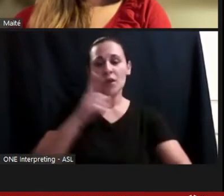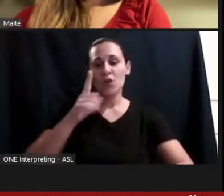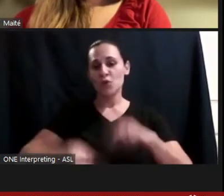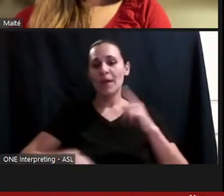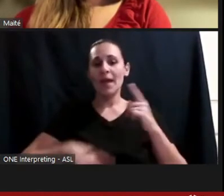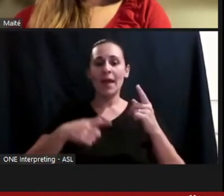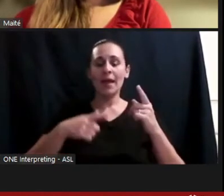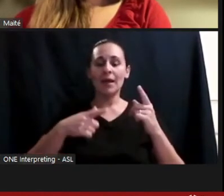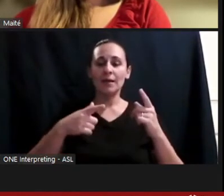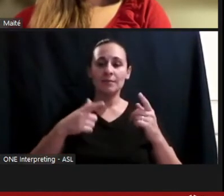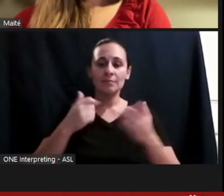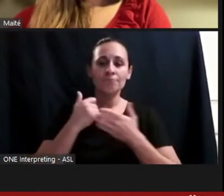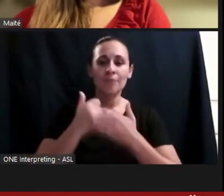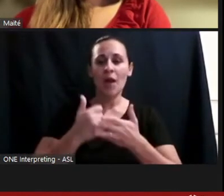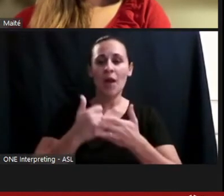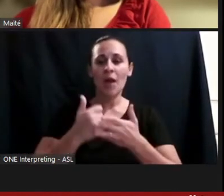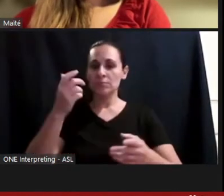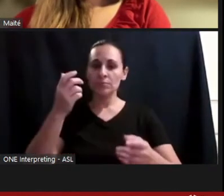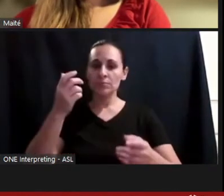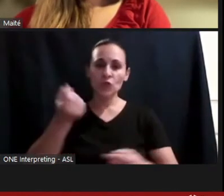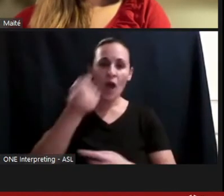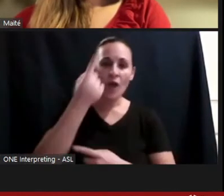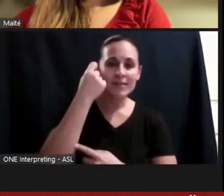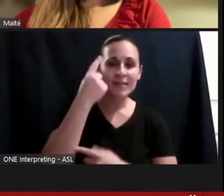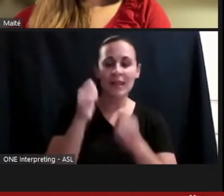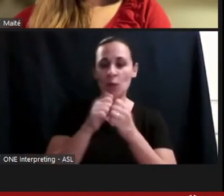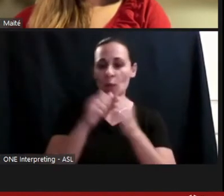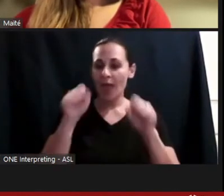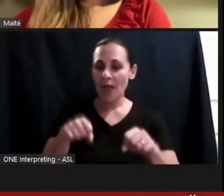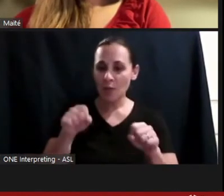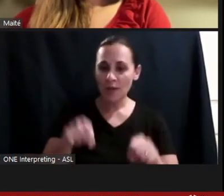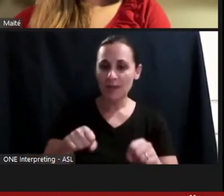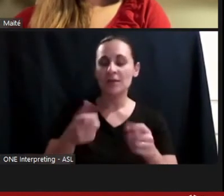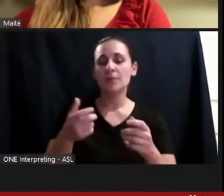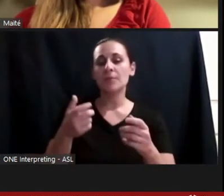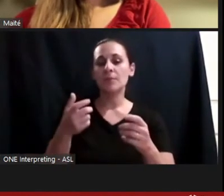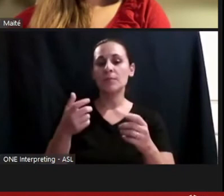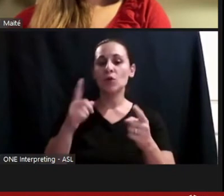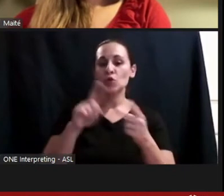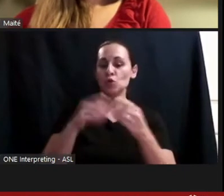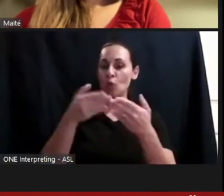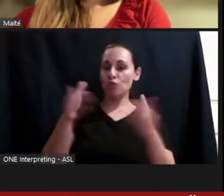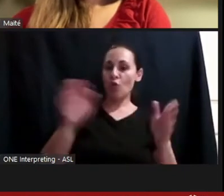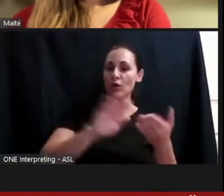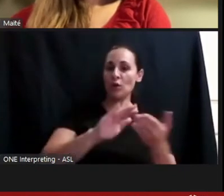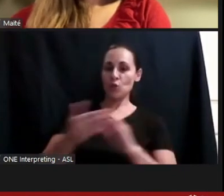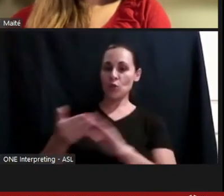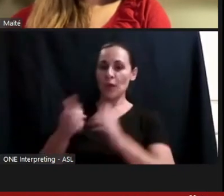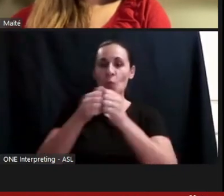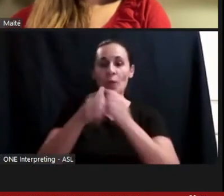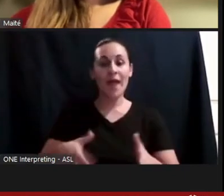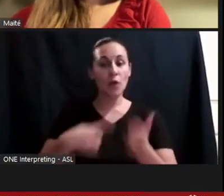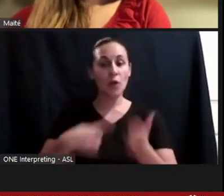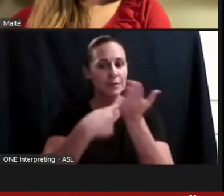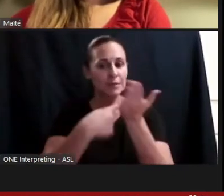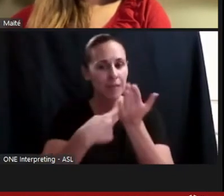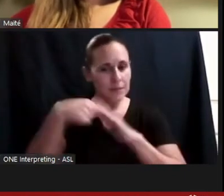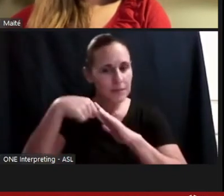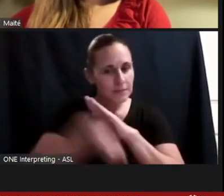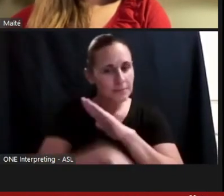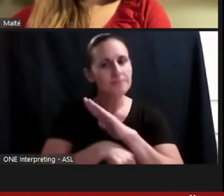about things like ableism to a broader community without talking about it. And having